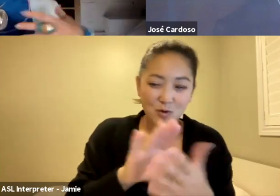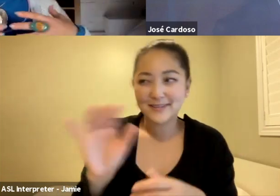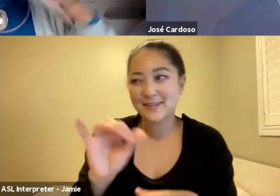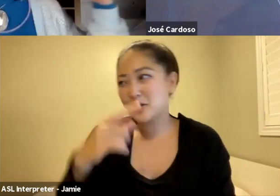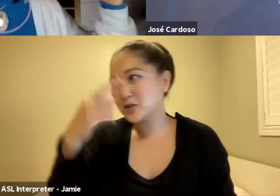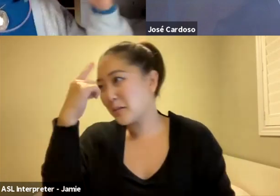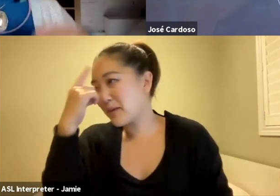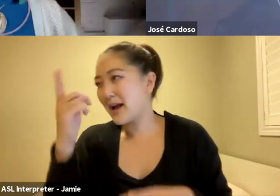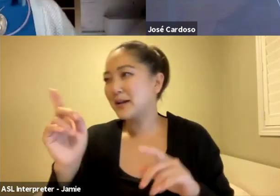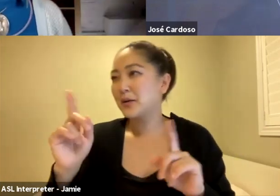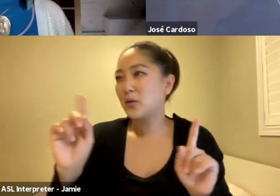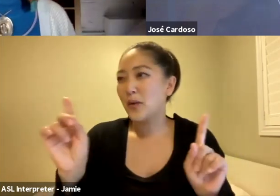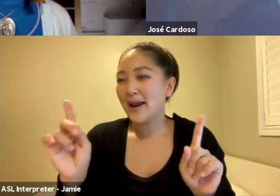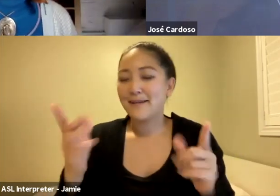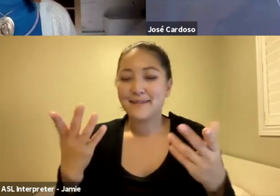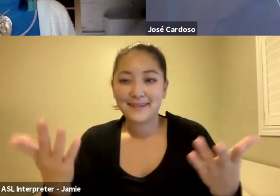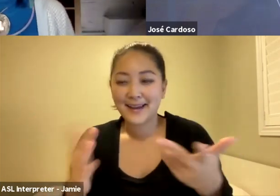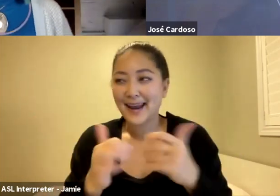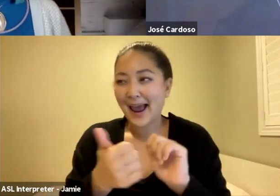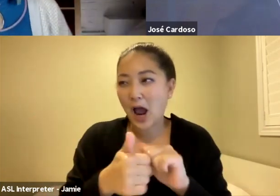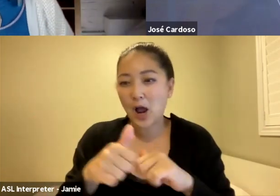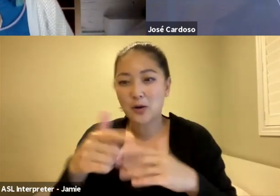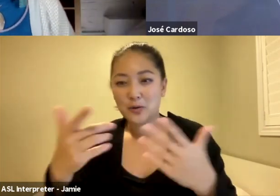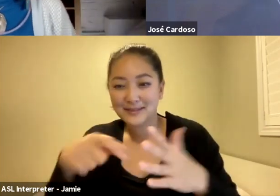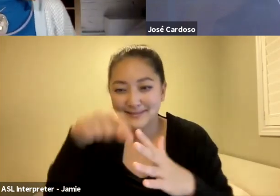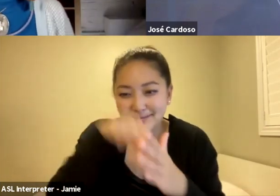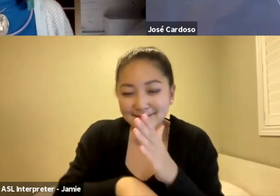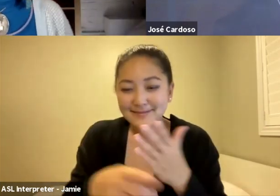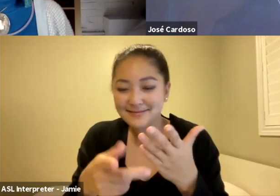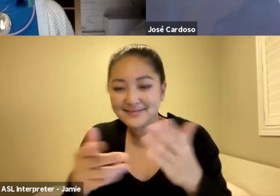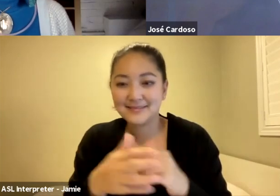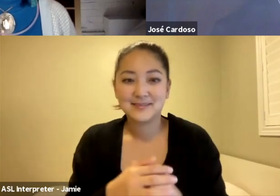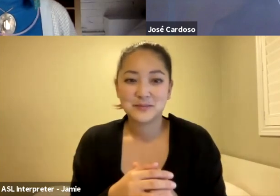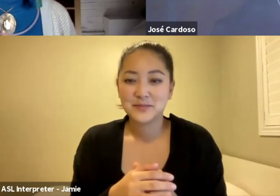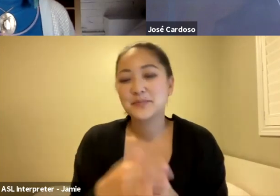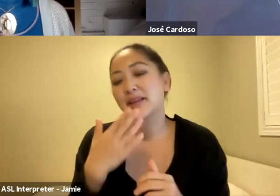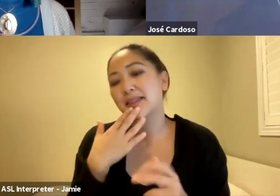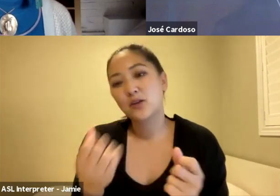internally and what we get to see on the screen as well. So thanks for joining us tonight.